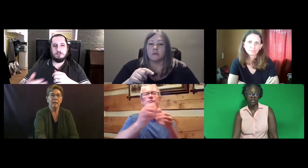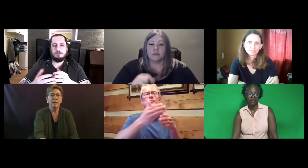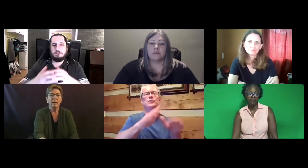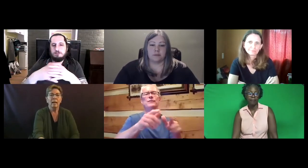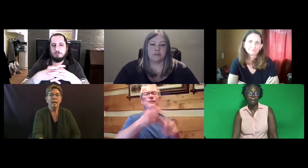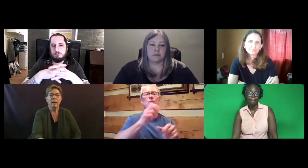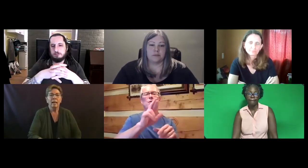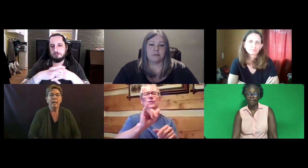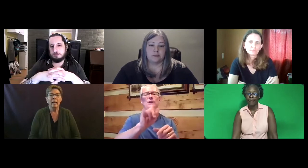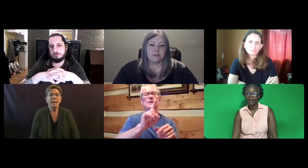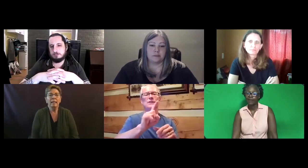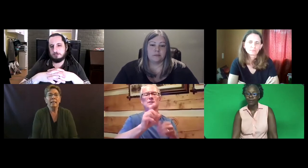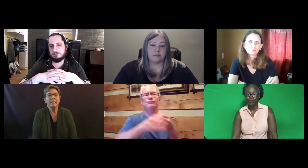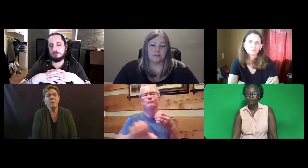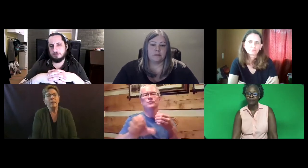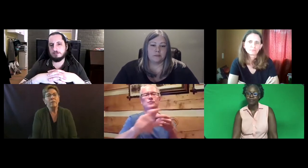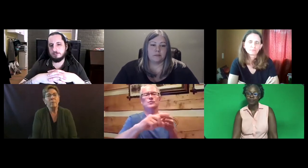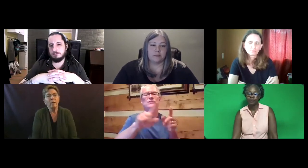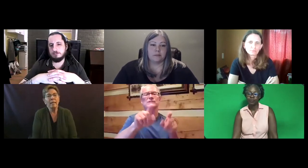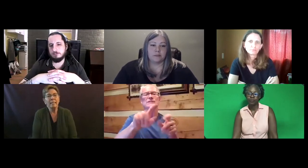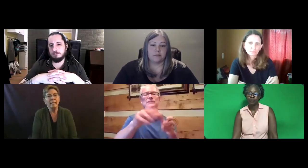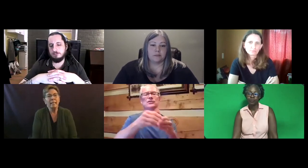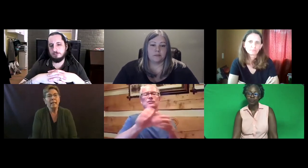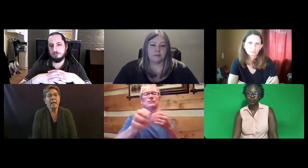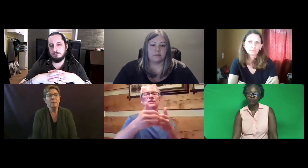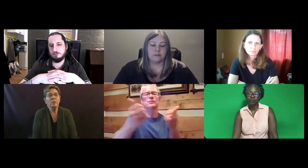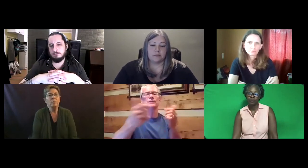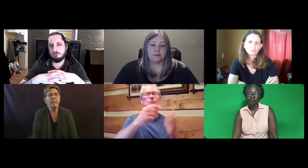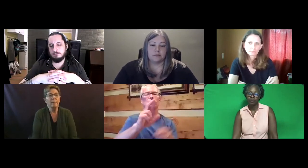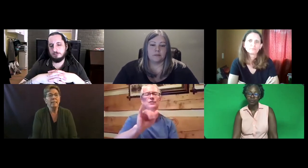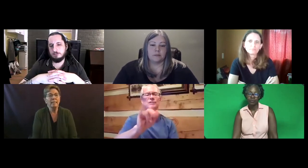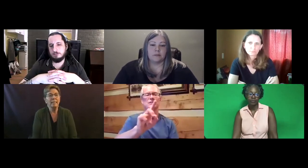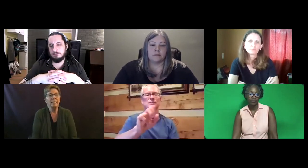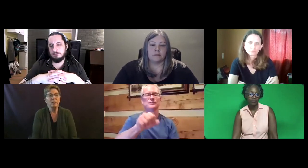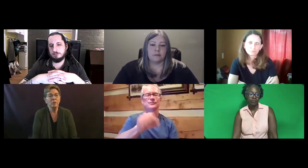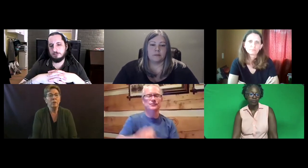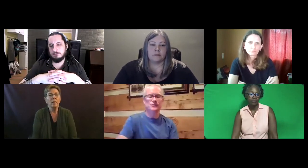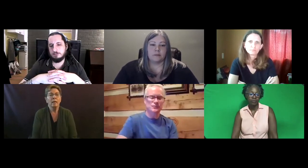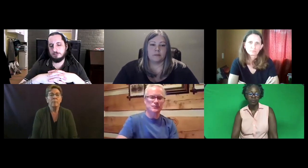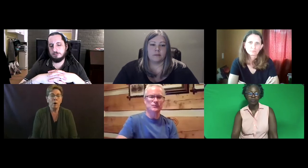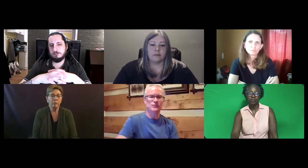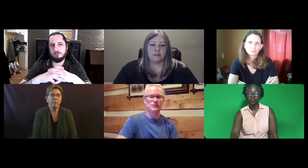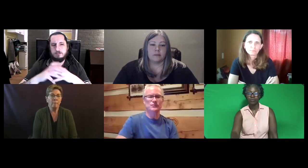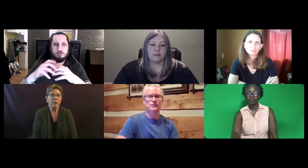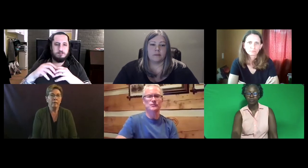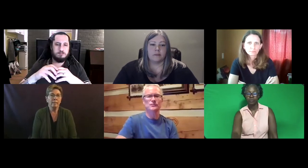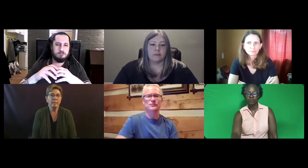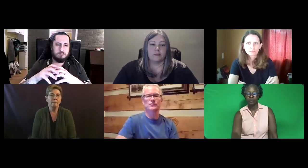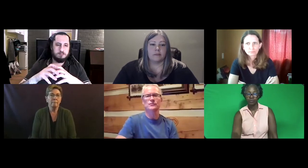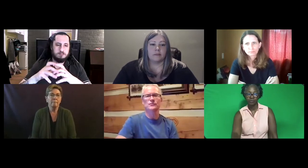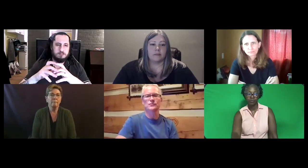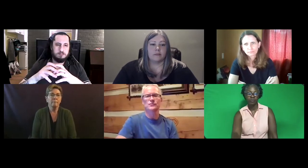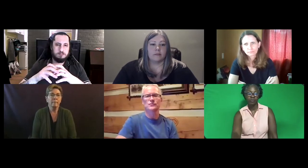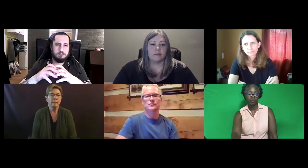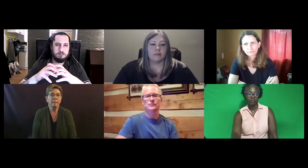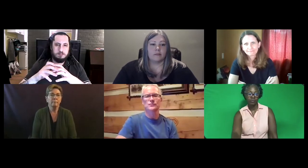Cliff: It separated from RID to become a testing center apart from RID.